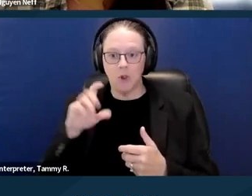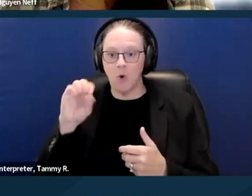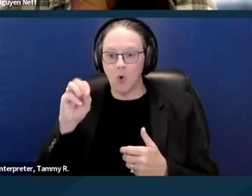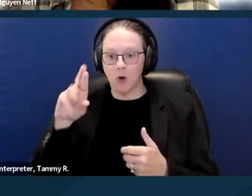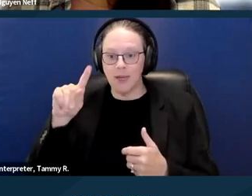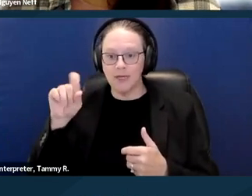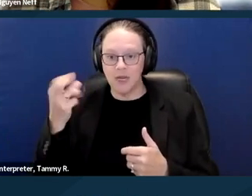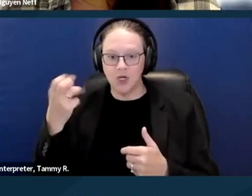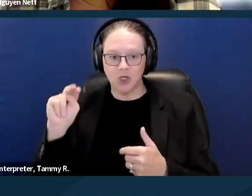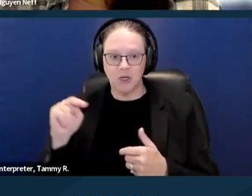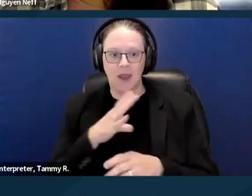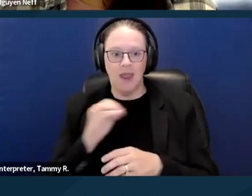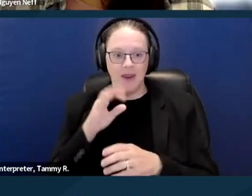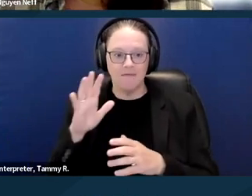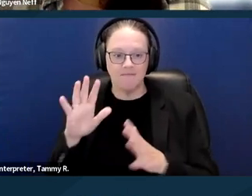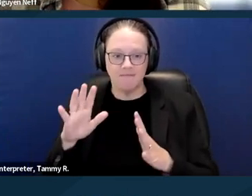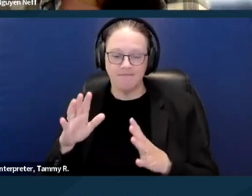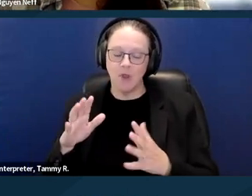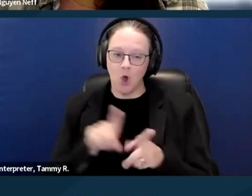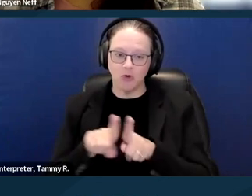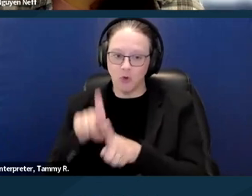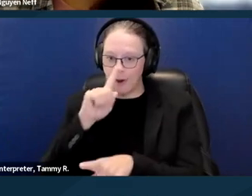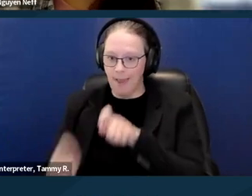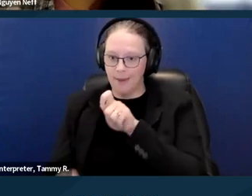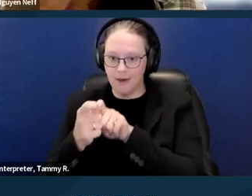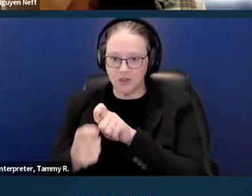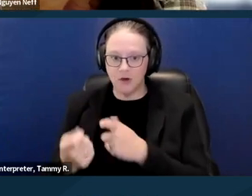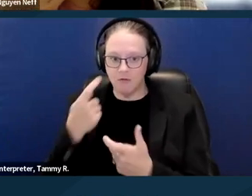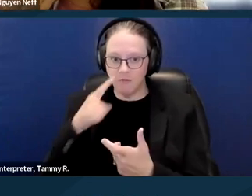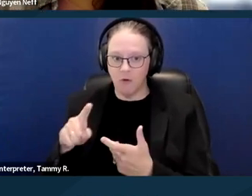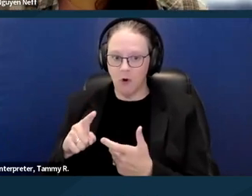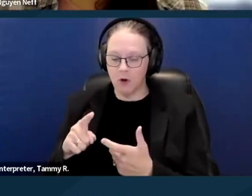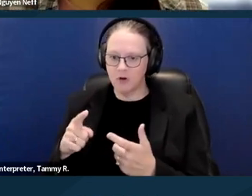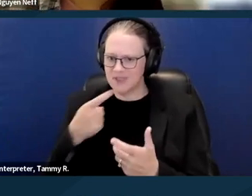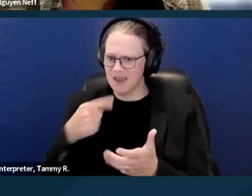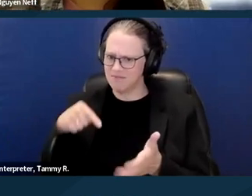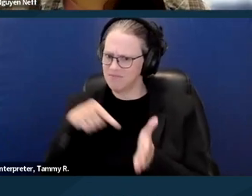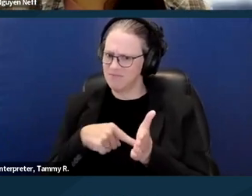So if you've made a complaint to the Civil Rights Department for disability discrimination